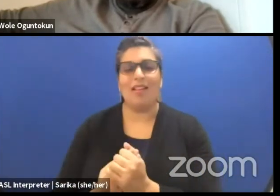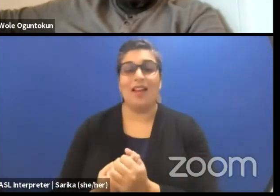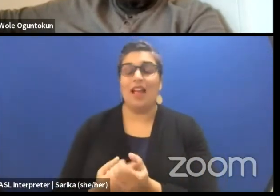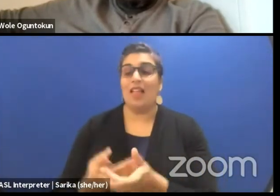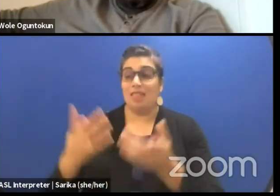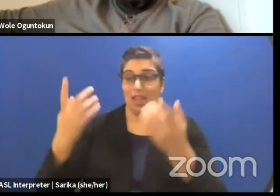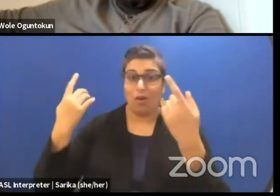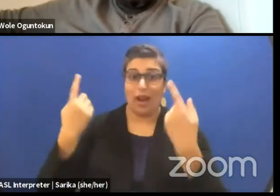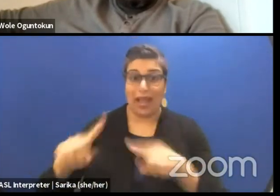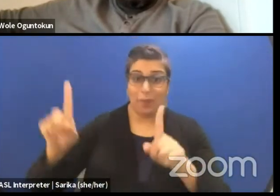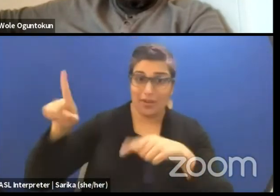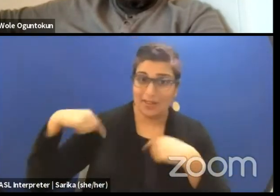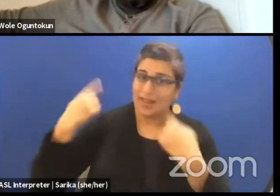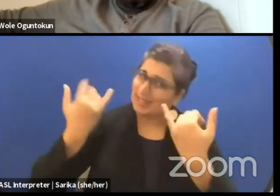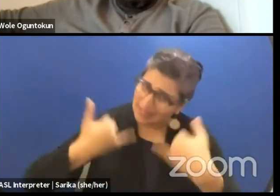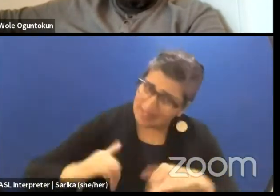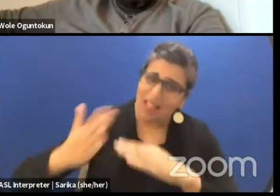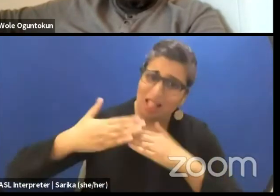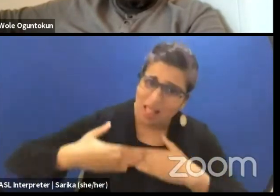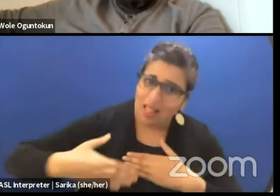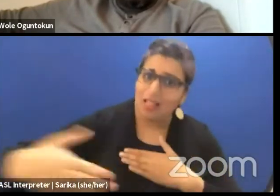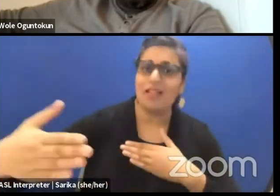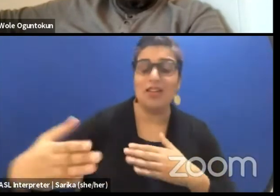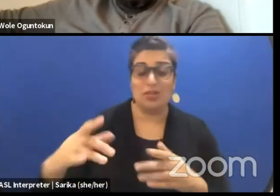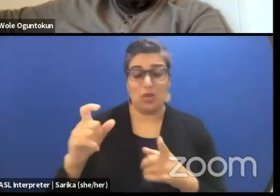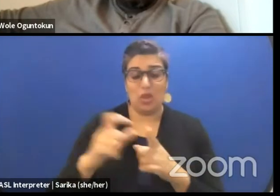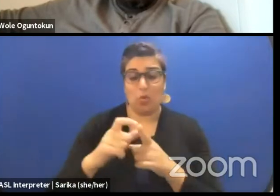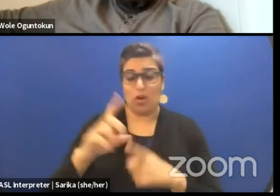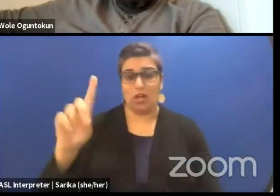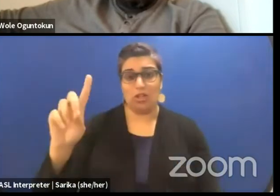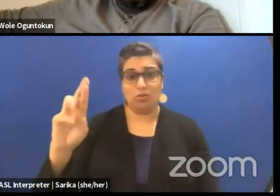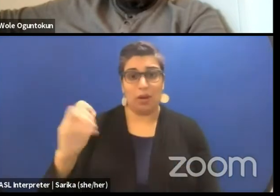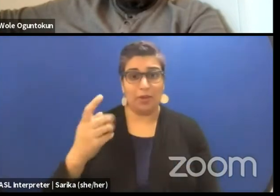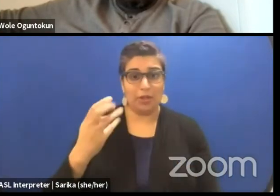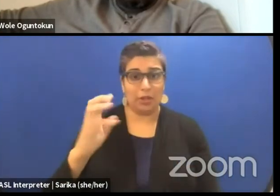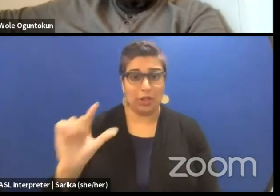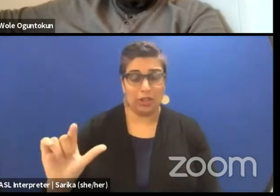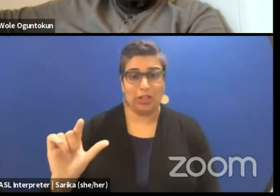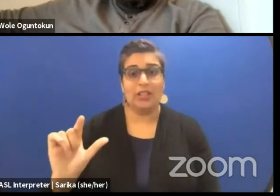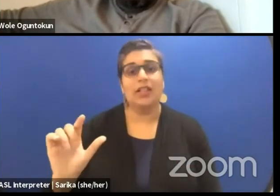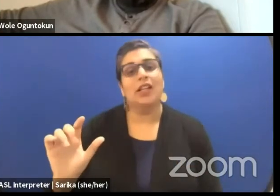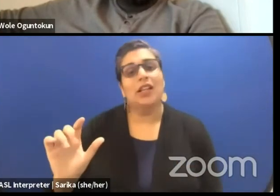And therefore when I use the term dramaturgy or dramaturge, this is why I take it with a grain of salt